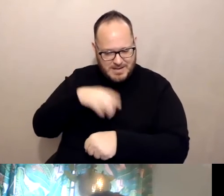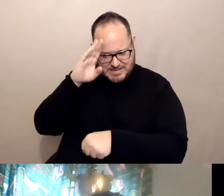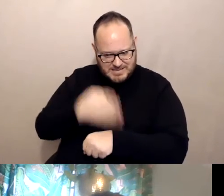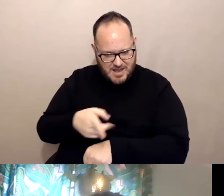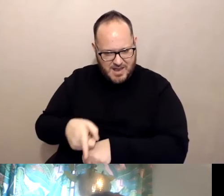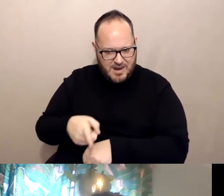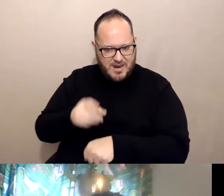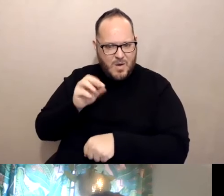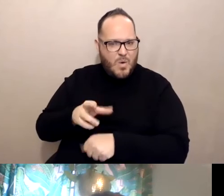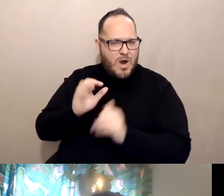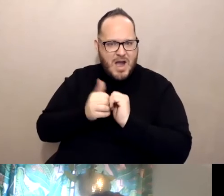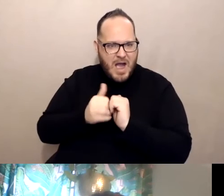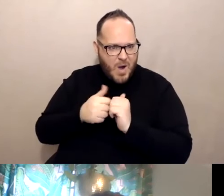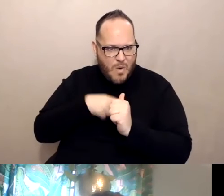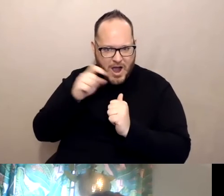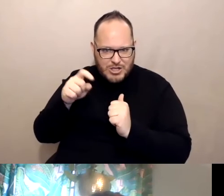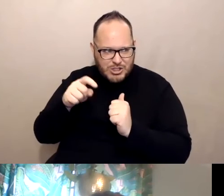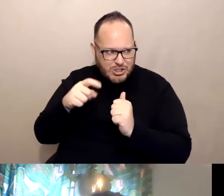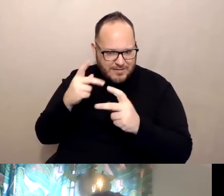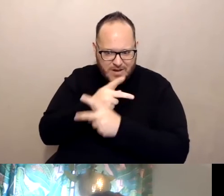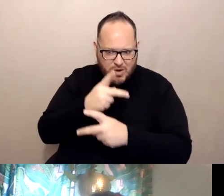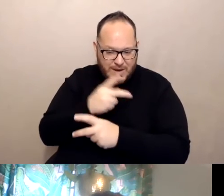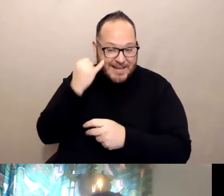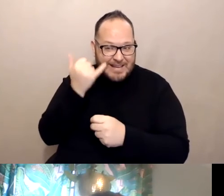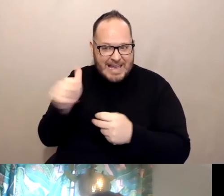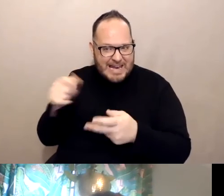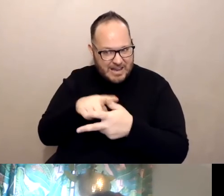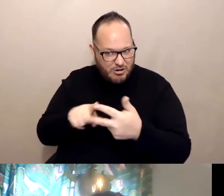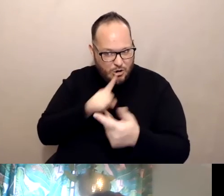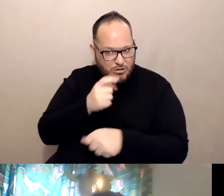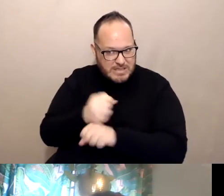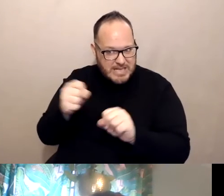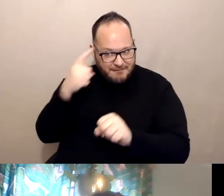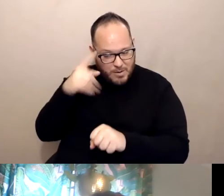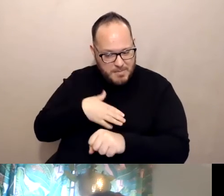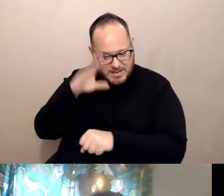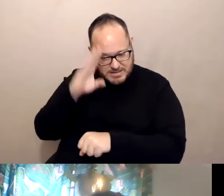if any vaccine is safe. And they also noted that this son